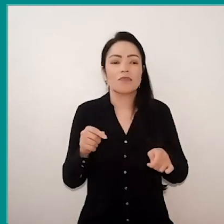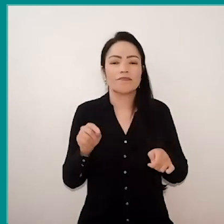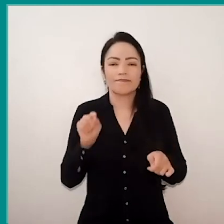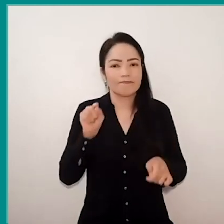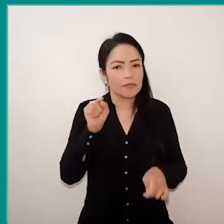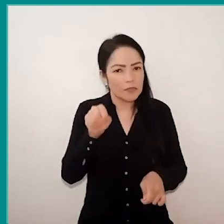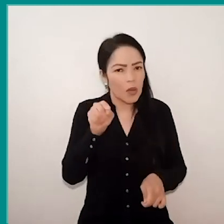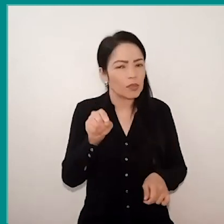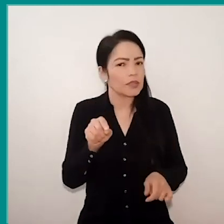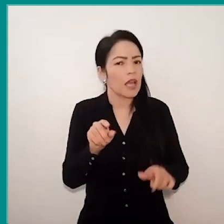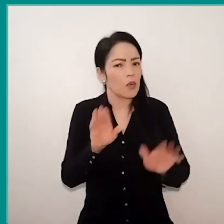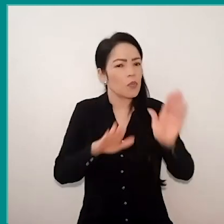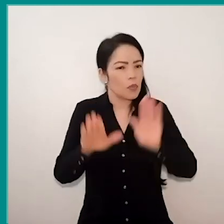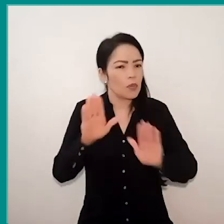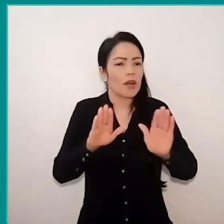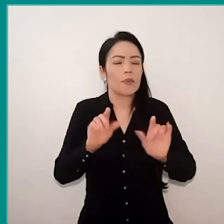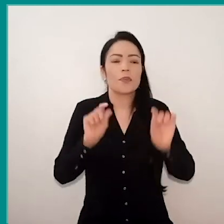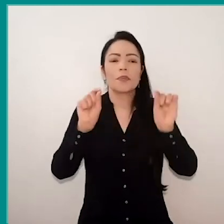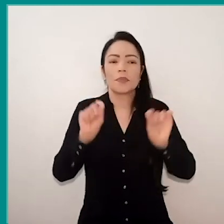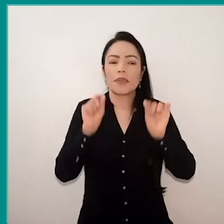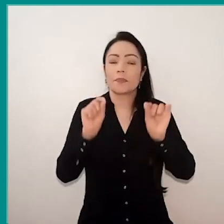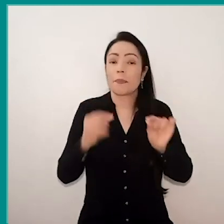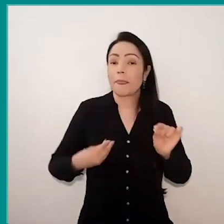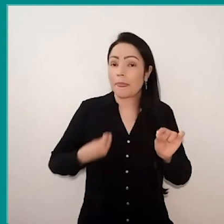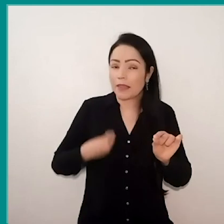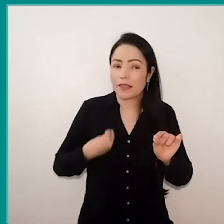because we have experienced, at least in our experience